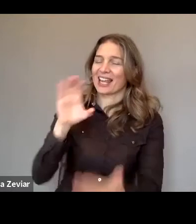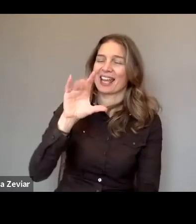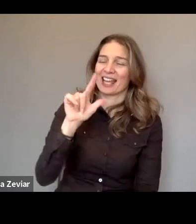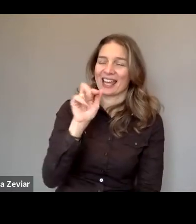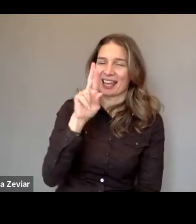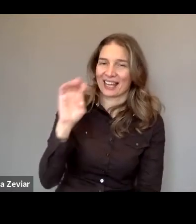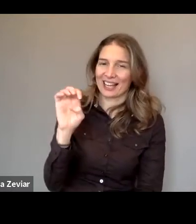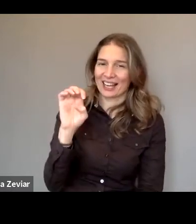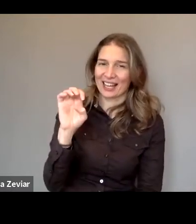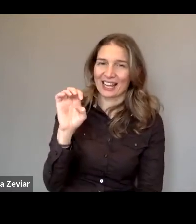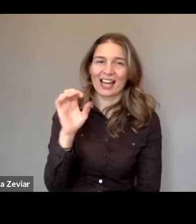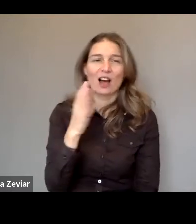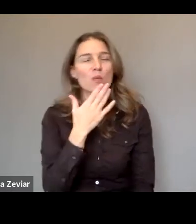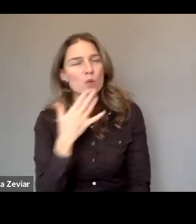Bonjour, Claire. Tu es là?